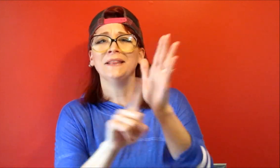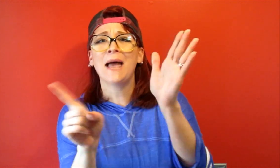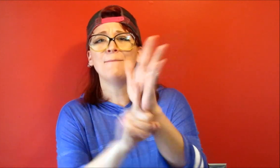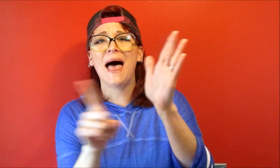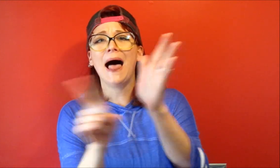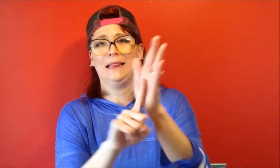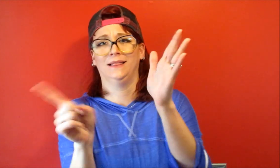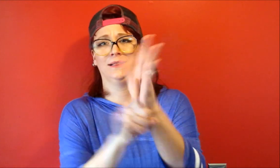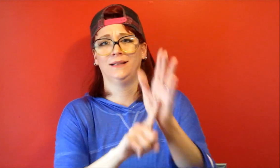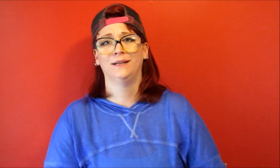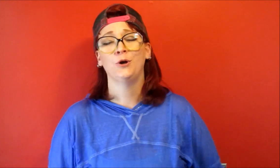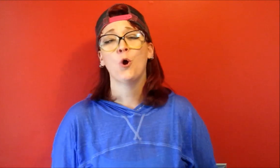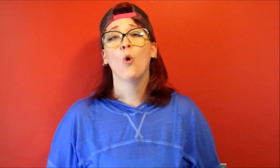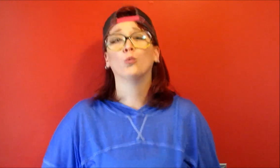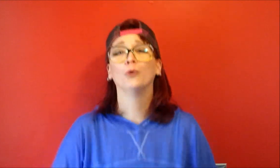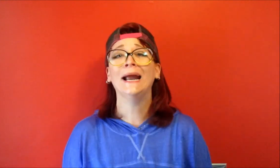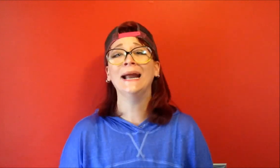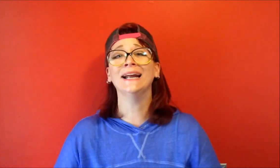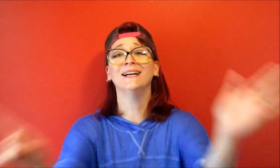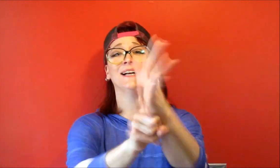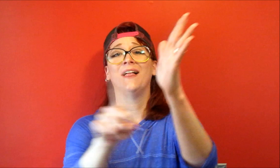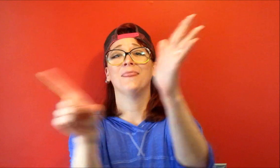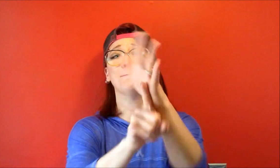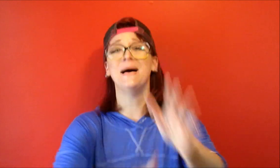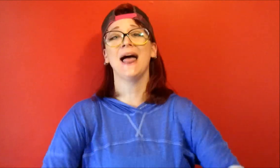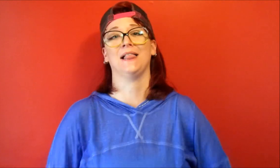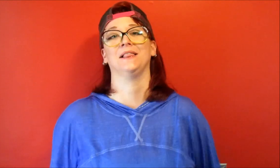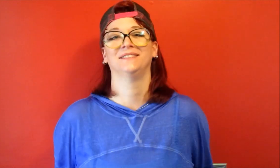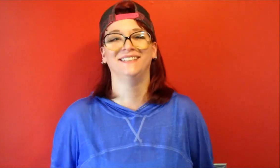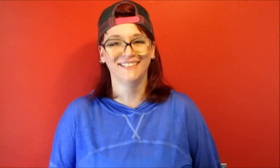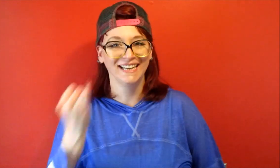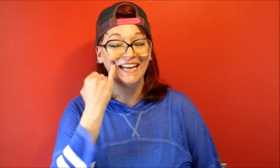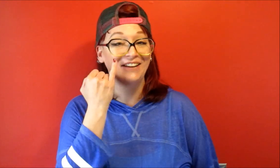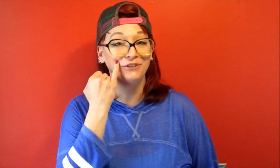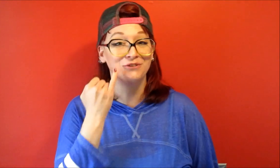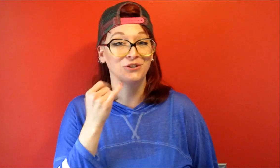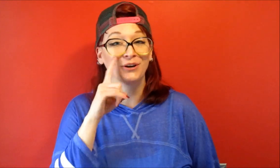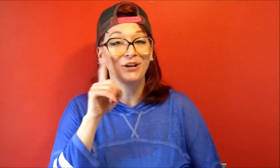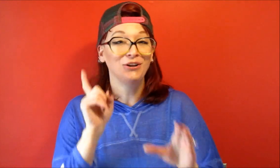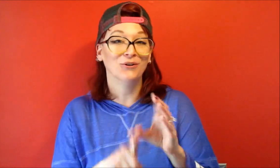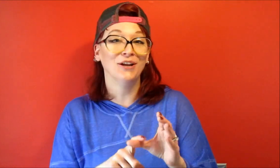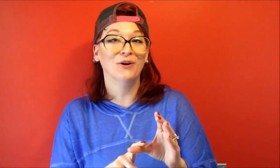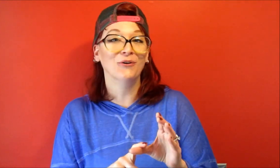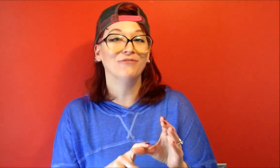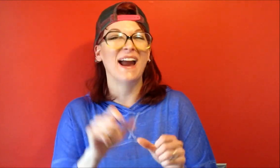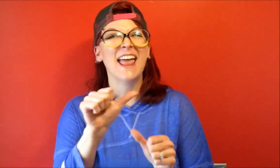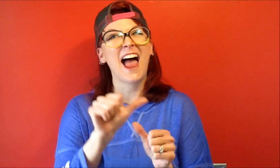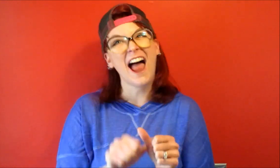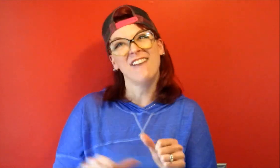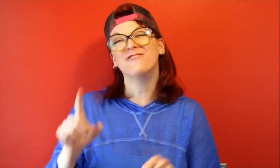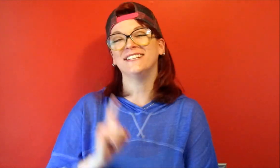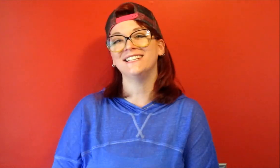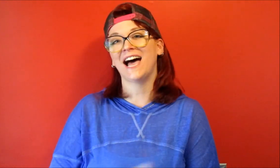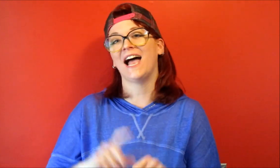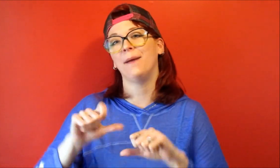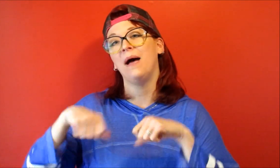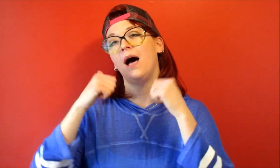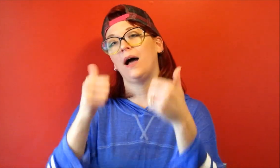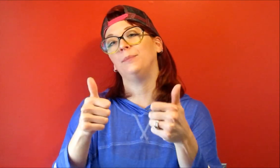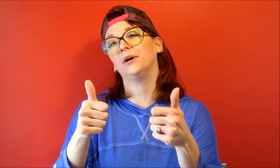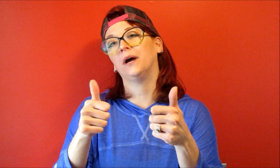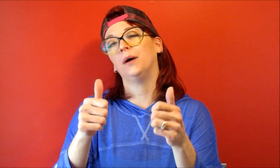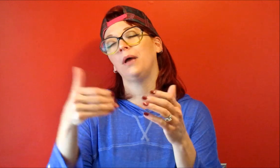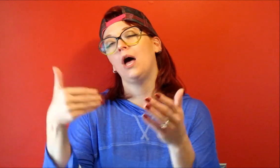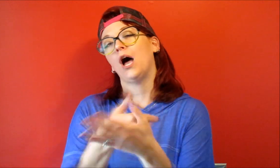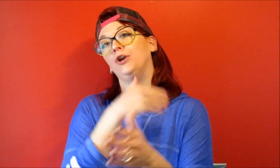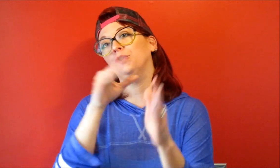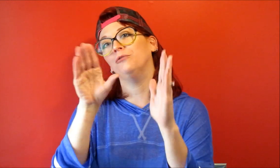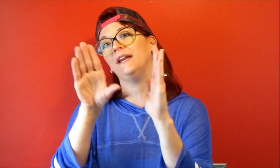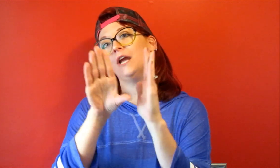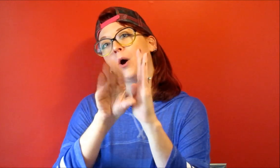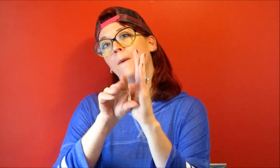bell ring the bell if you do you'll get notified every time I put up a new video